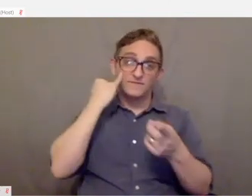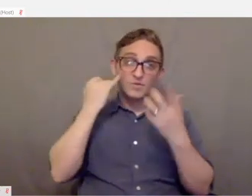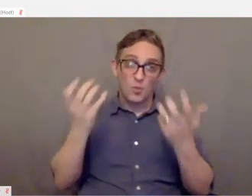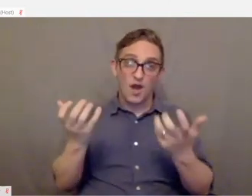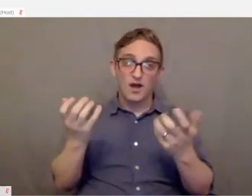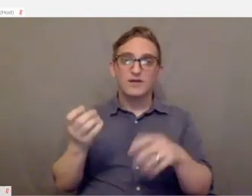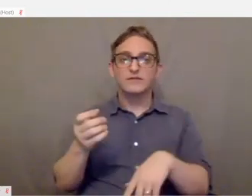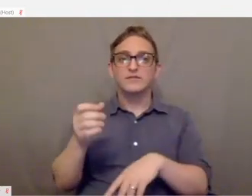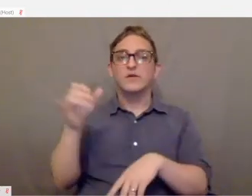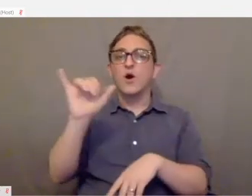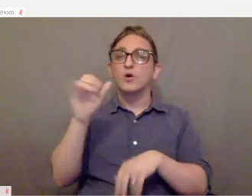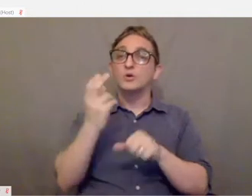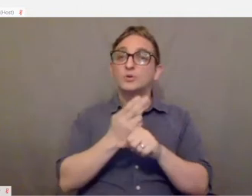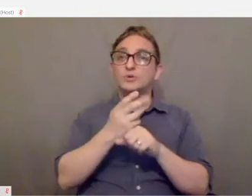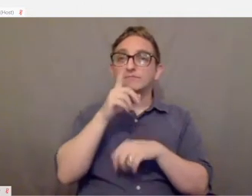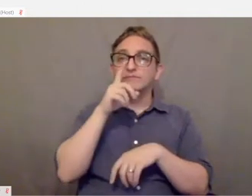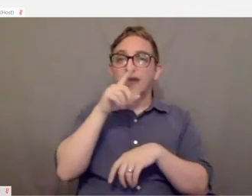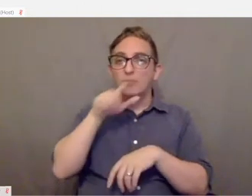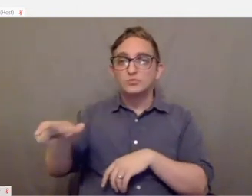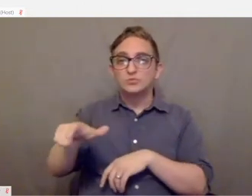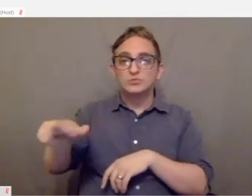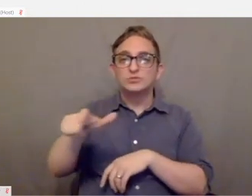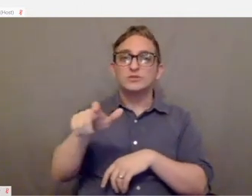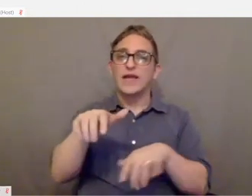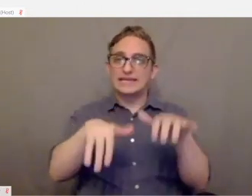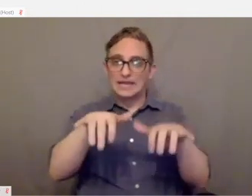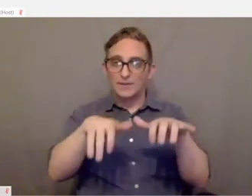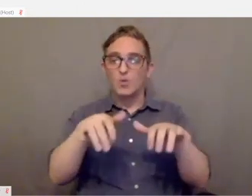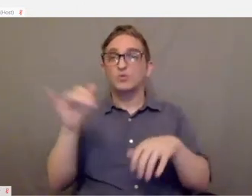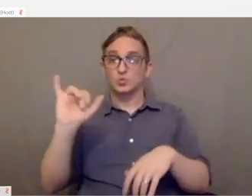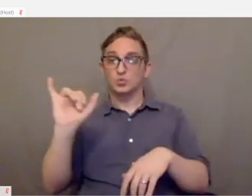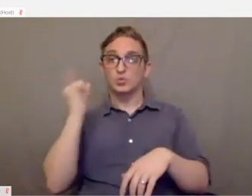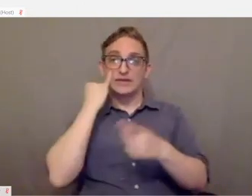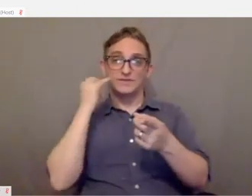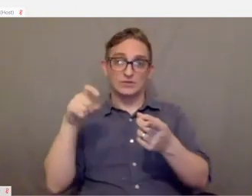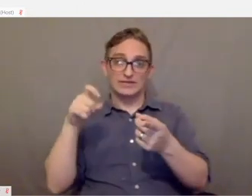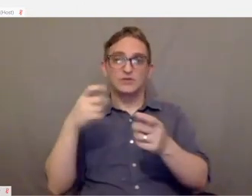You can also use mouse and keyboard control on any of these platforms using the CronusMax plus.